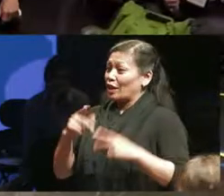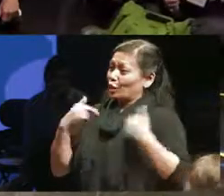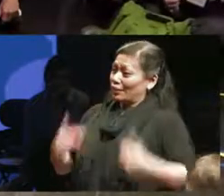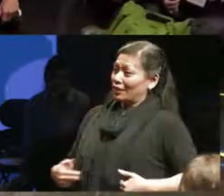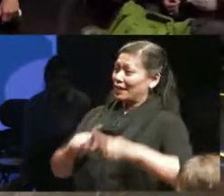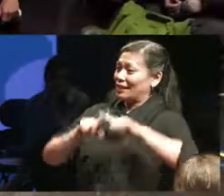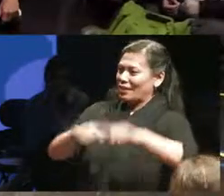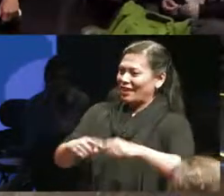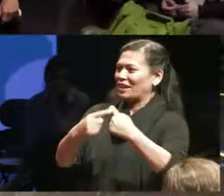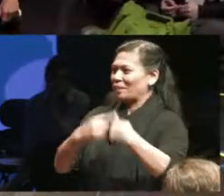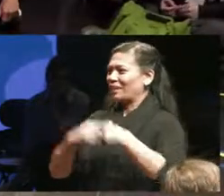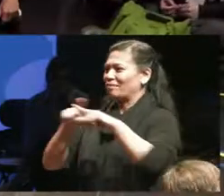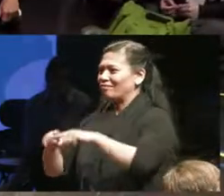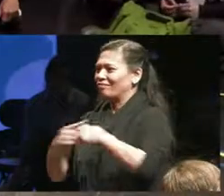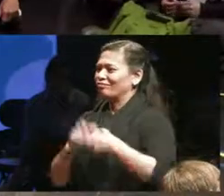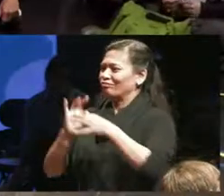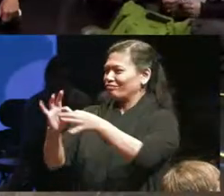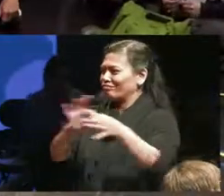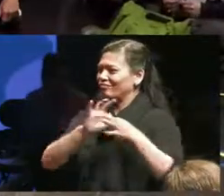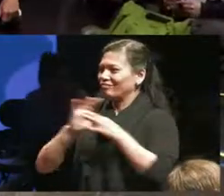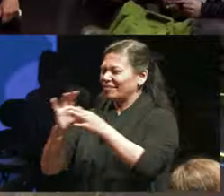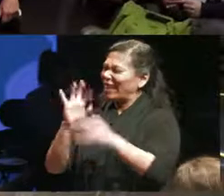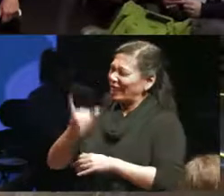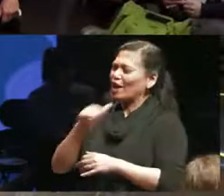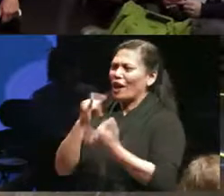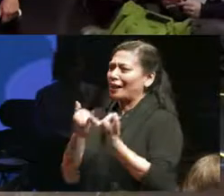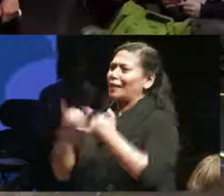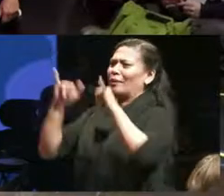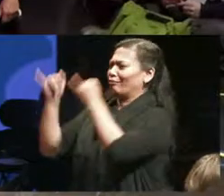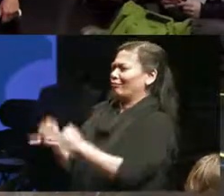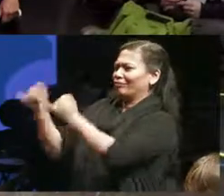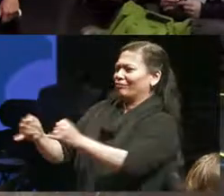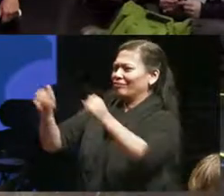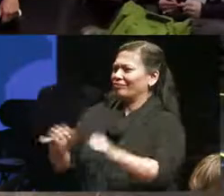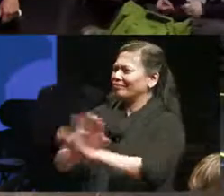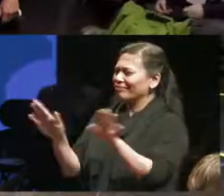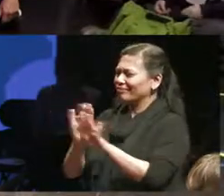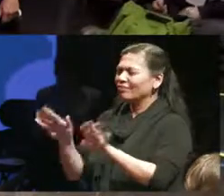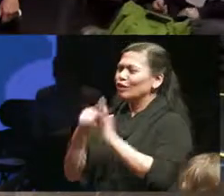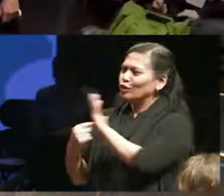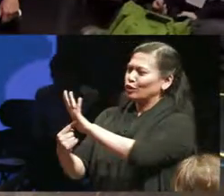and I think we can model that for a society at large in a way that people